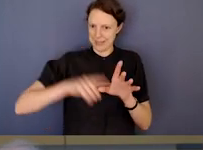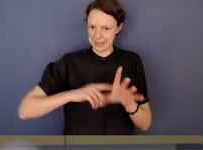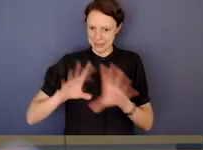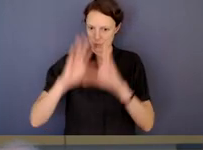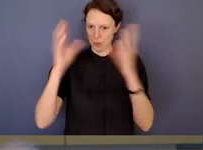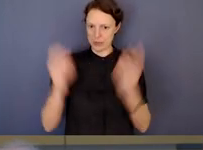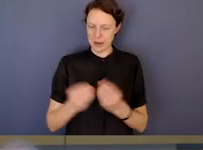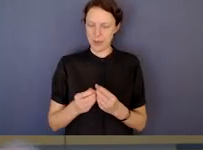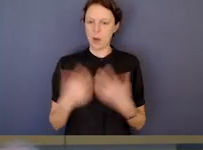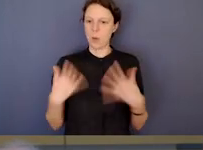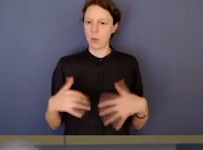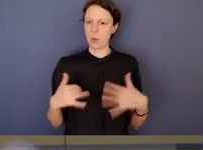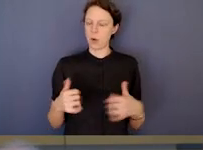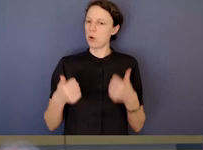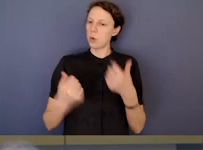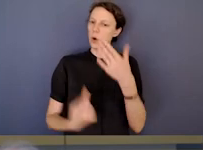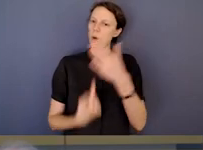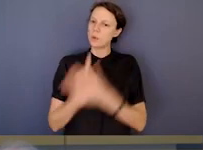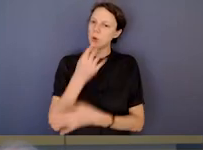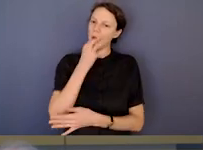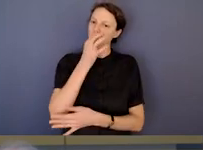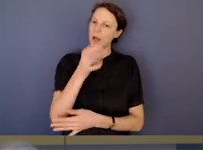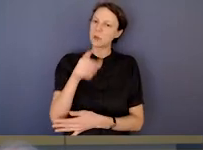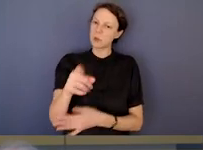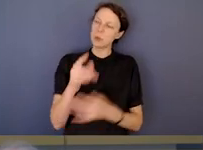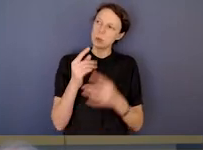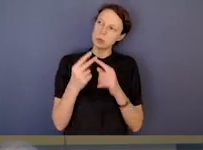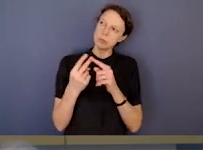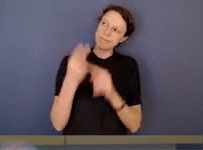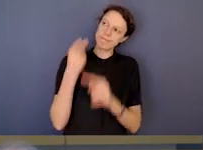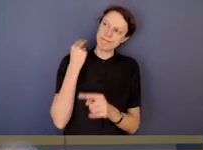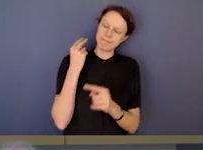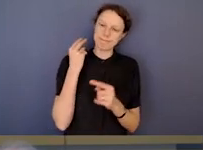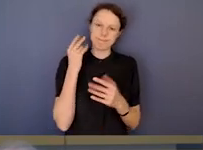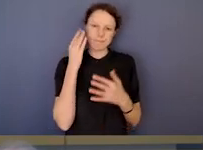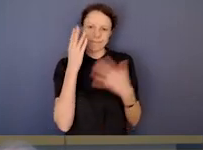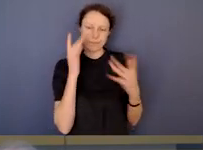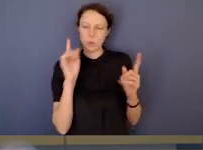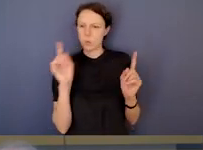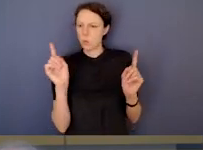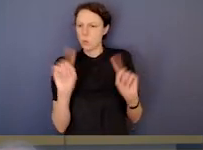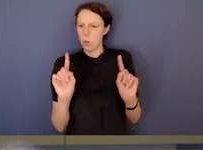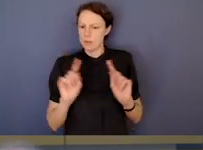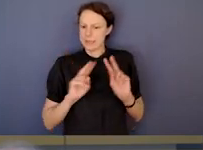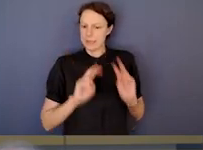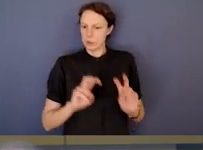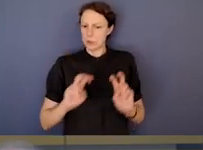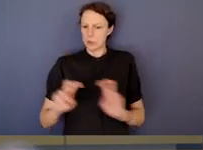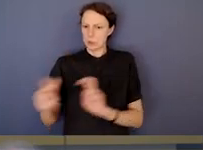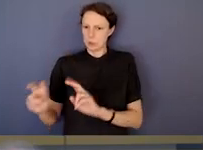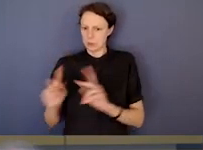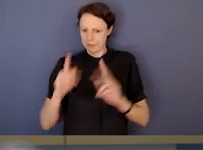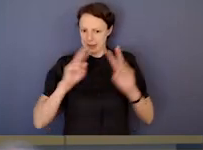And so we really thought it was a great opportunity to ask you to reflect on your time in office and all the issues you've investigated